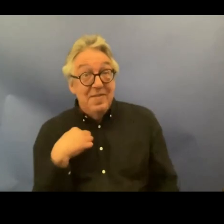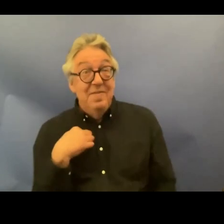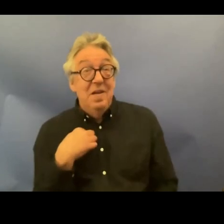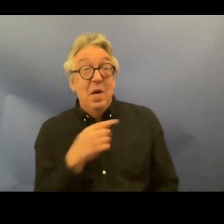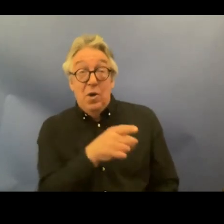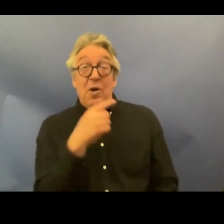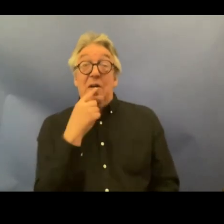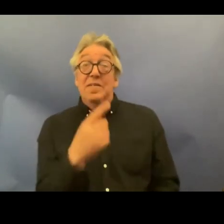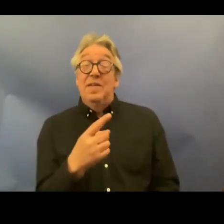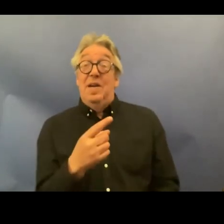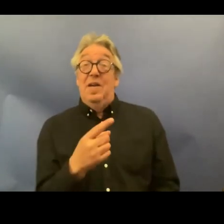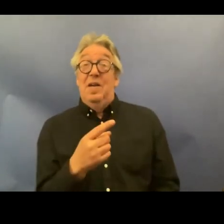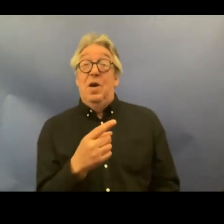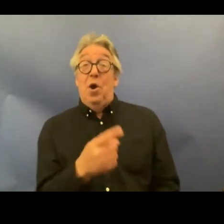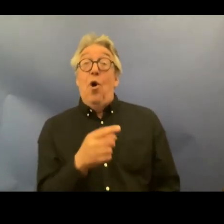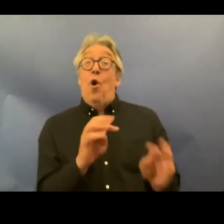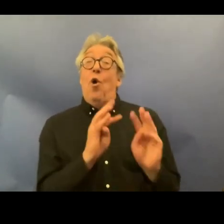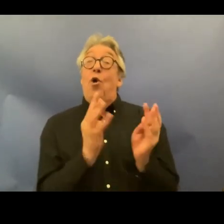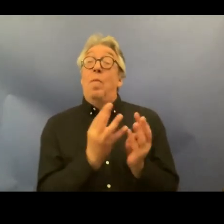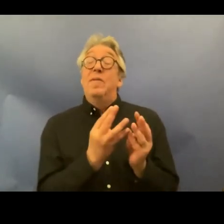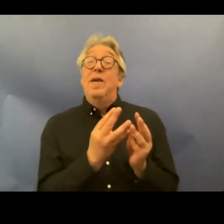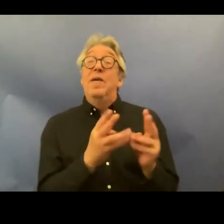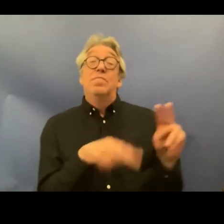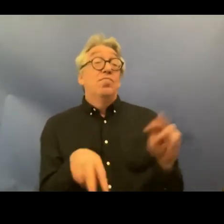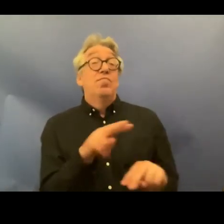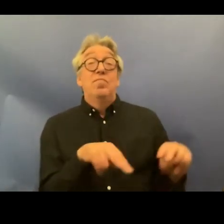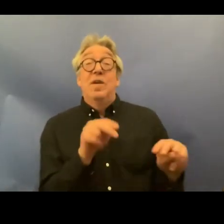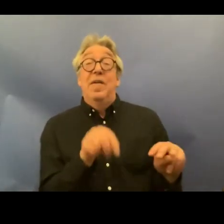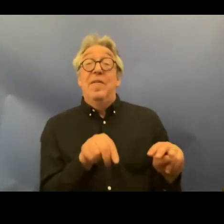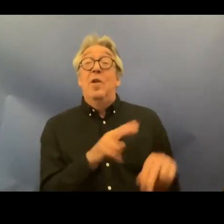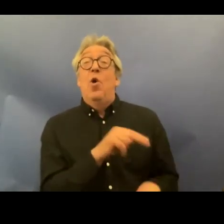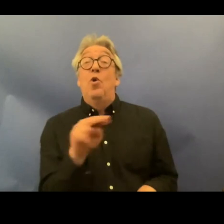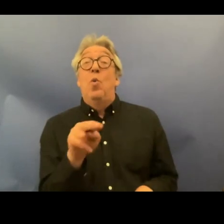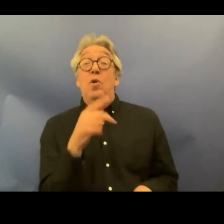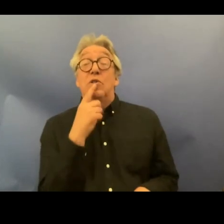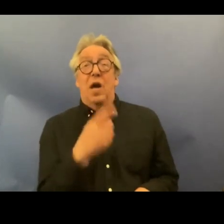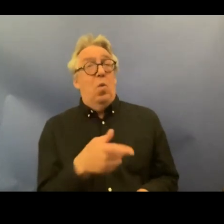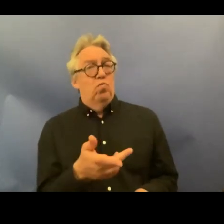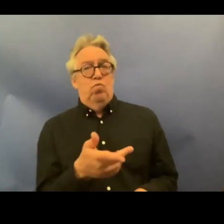committee assessed the situation in Norway to only to not have as I quote